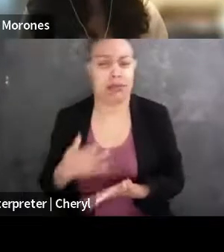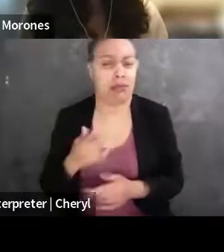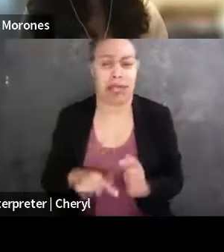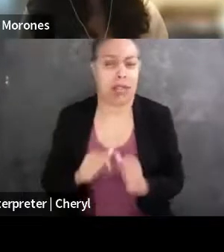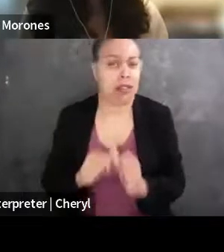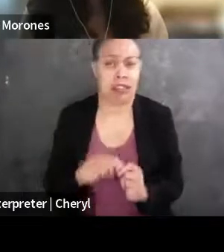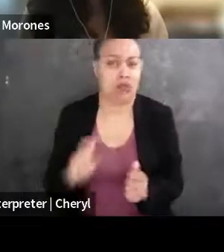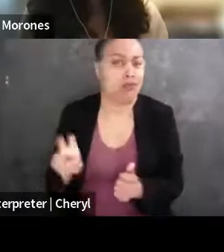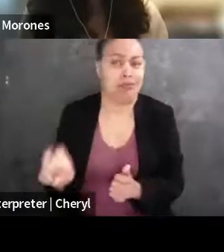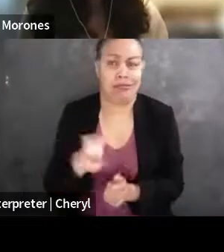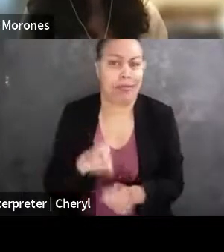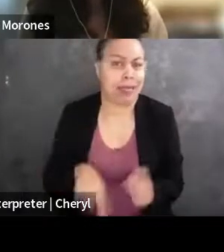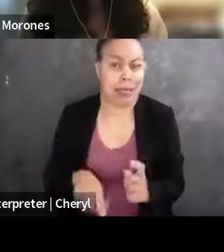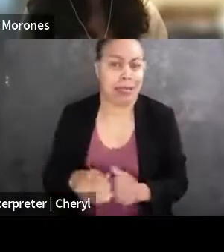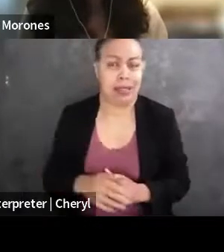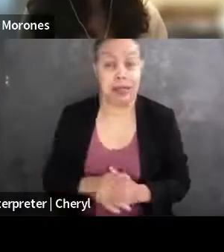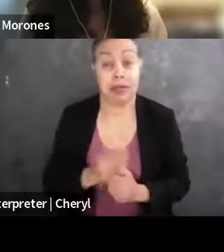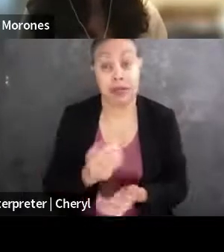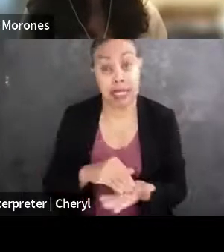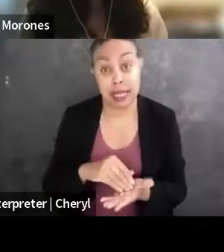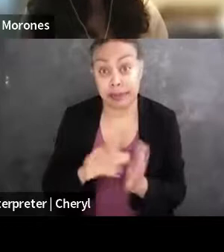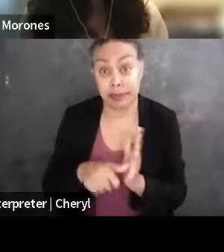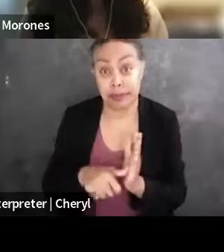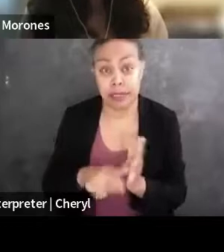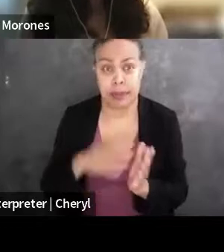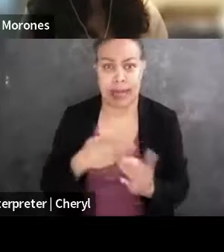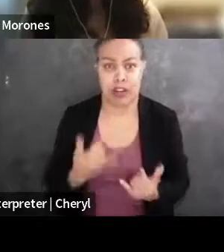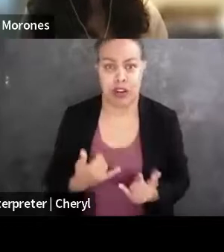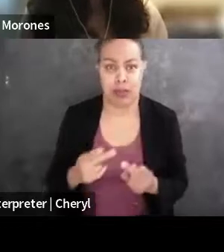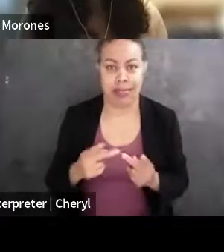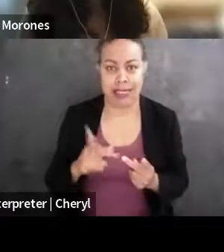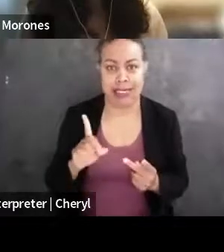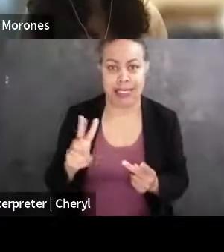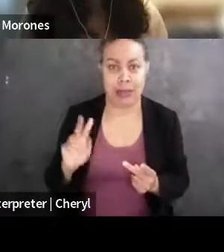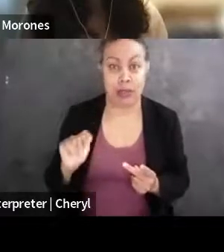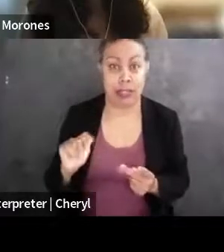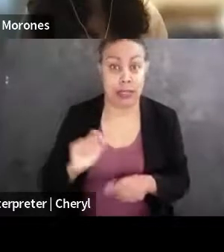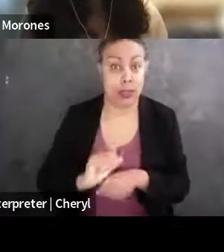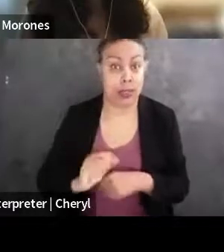So, and I really wanna emphasize that this position at DWT that I'm working at now, I mean, it was purely luck